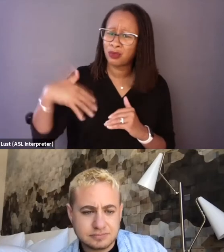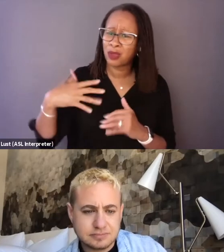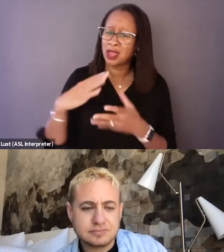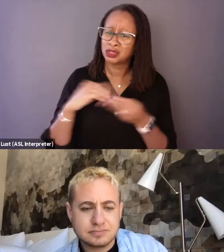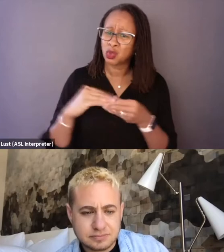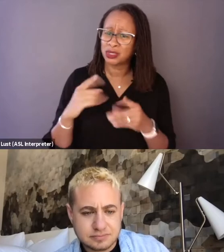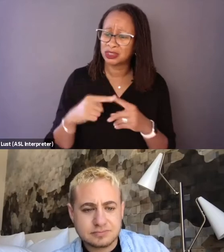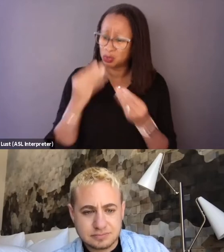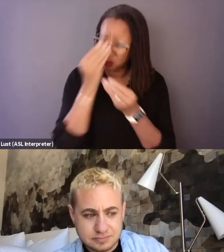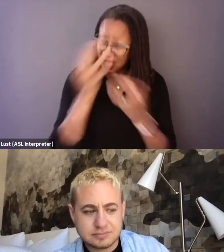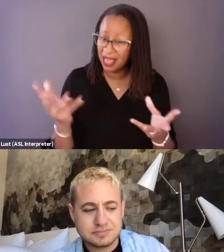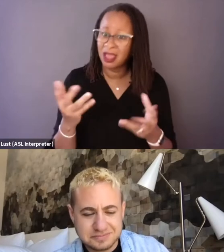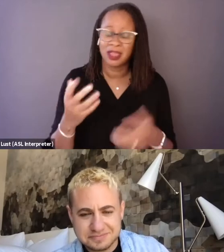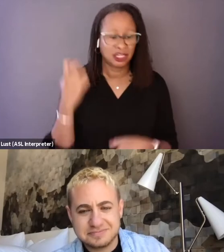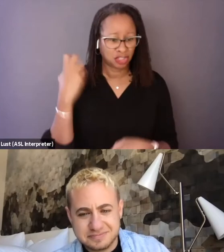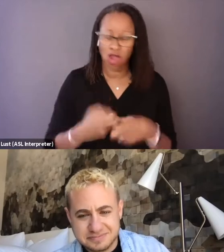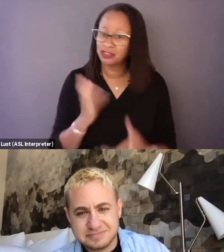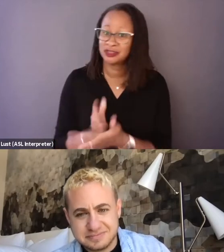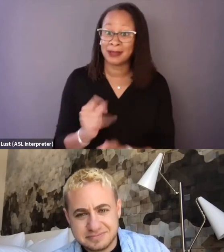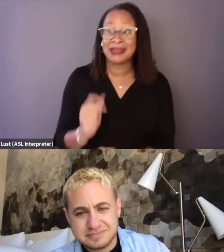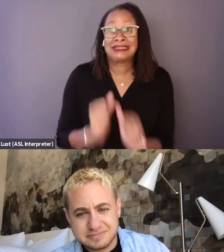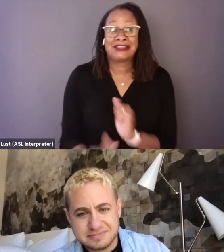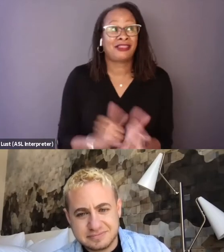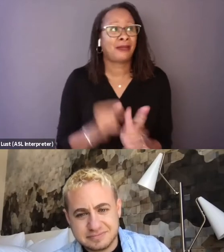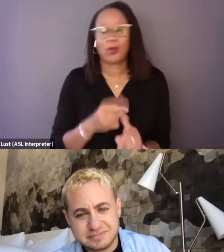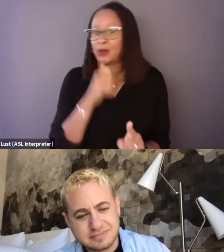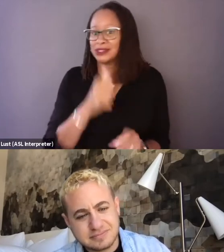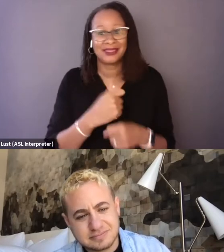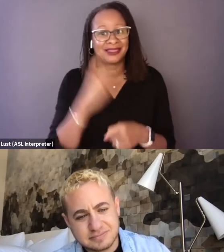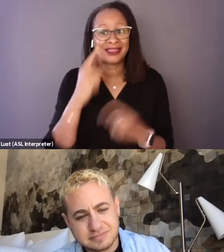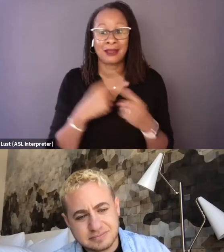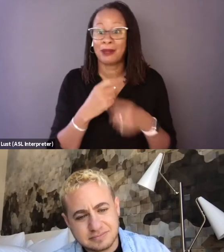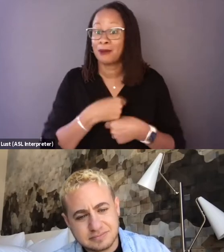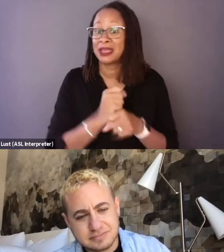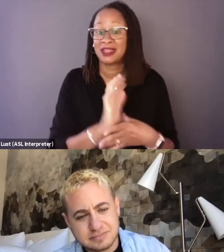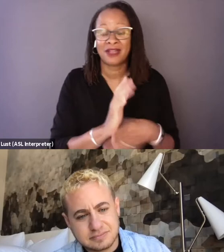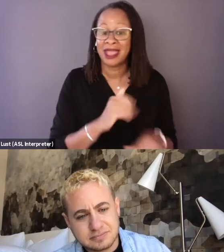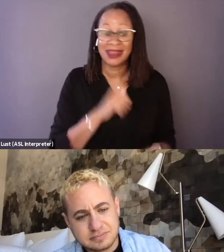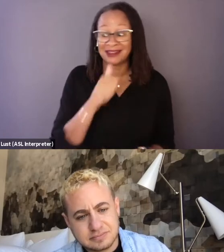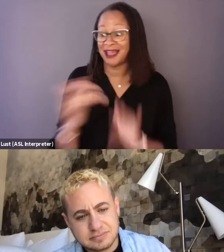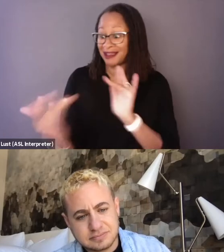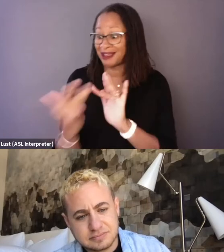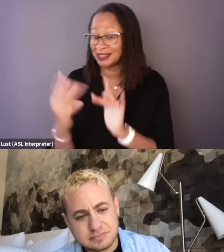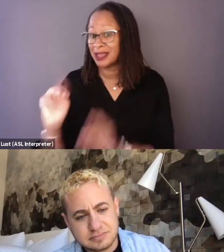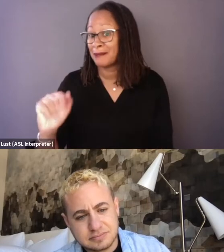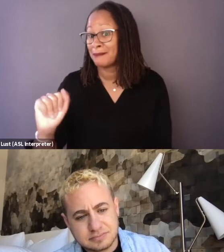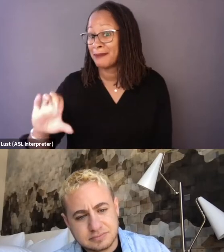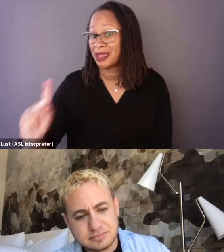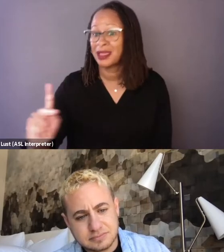And I still wasn't thinking about making a film. And I still hadn't reached out to Mack yet, but we reached out to Alex at GLAAD,